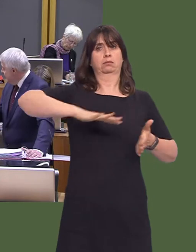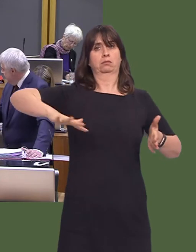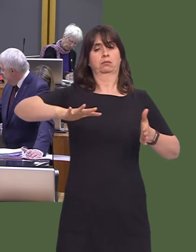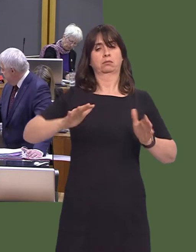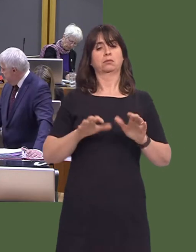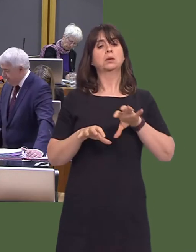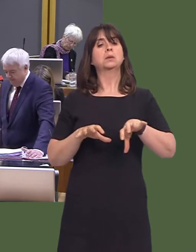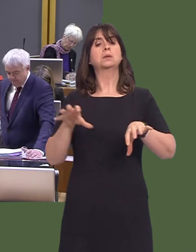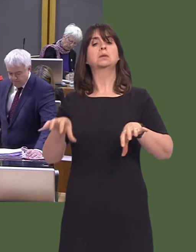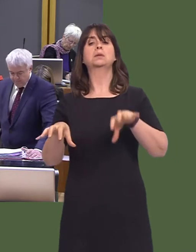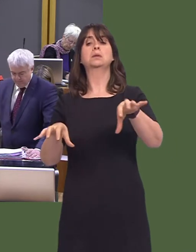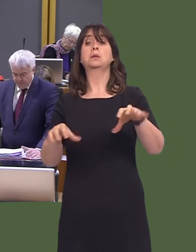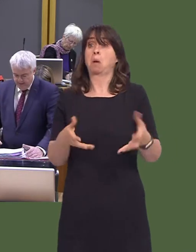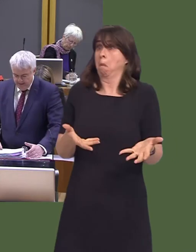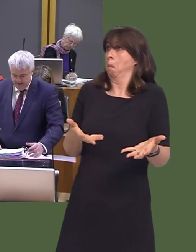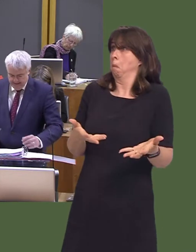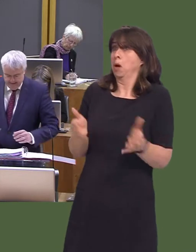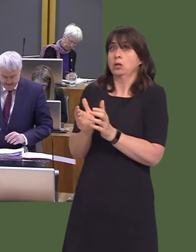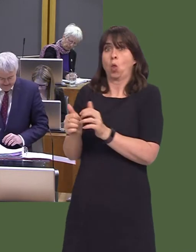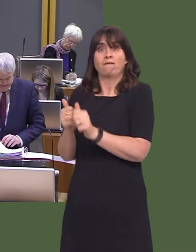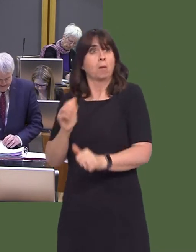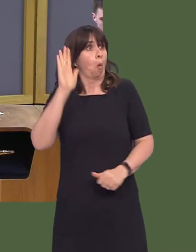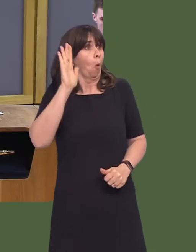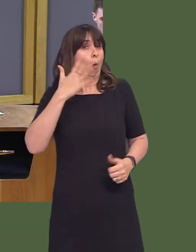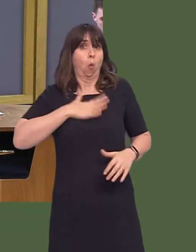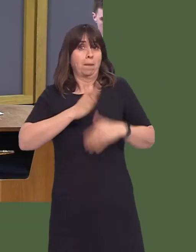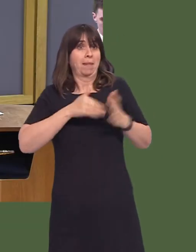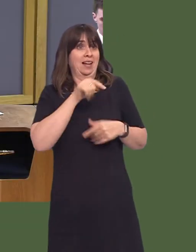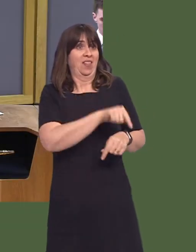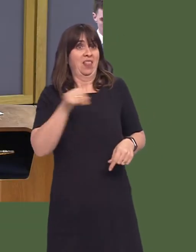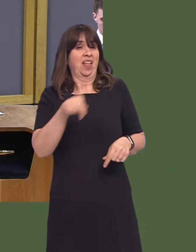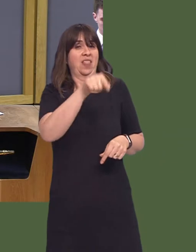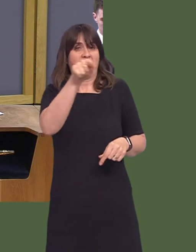SME developers. Mohammad Asghar (Oscar) AM: First Minister,